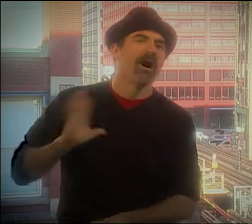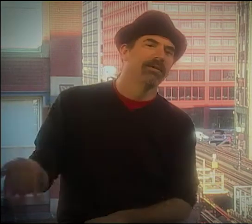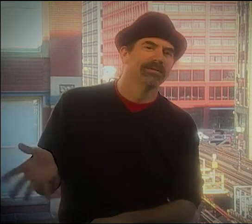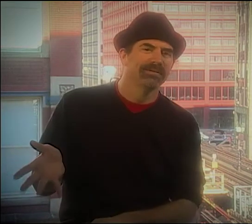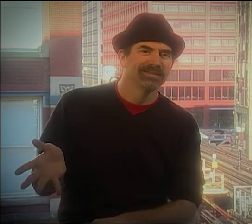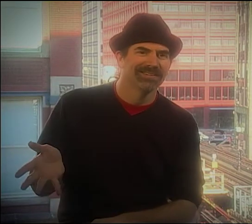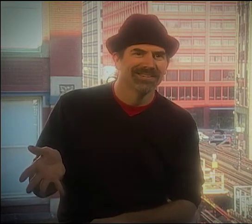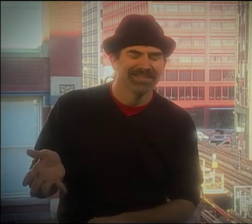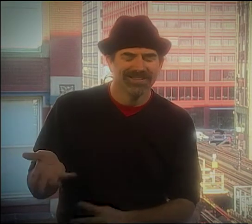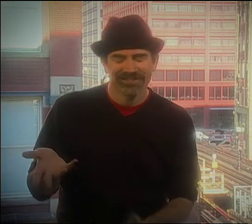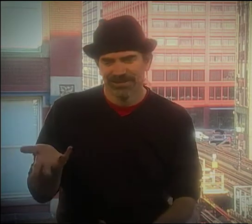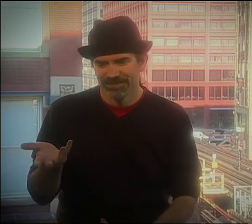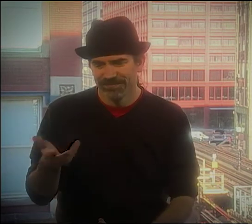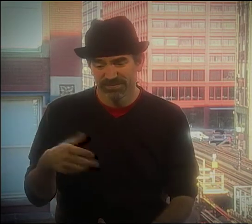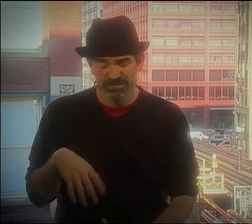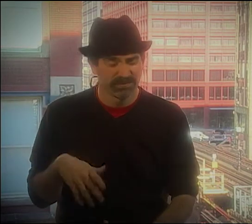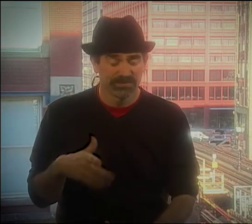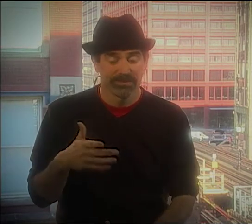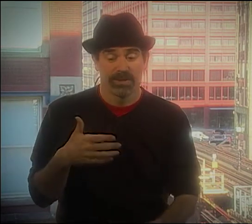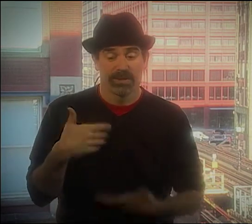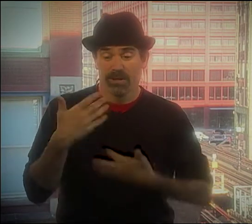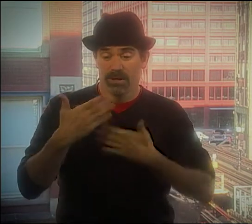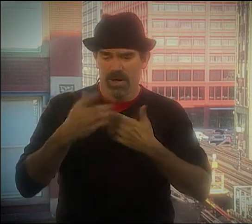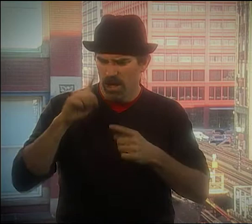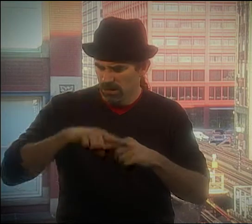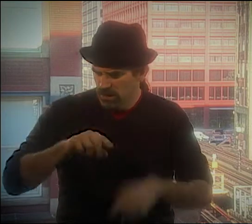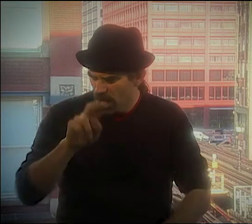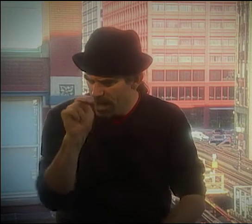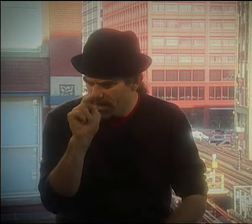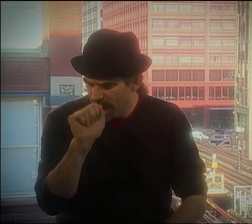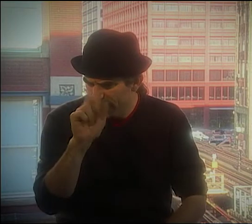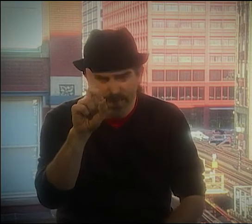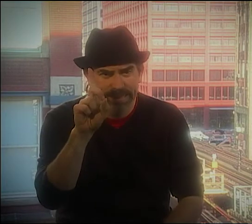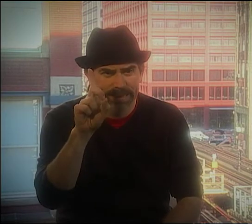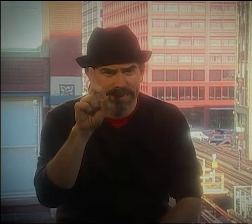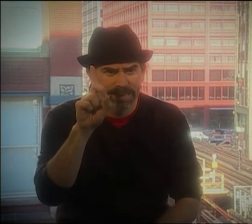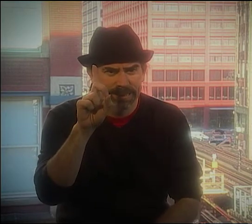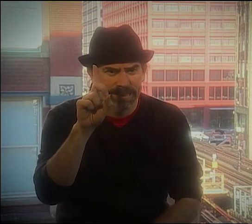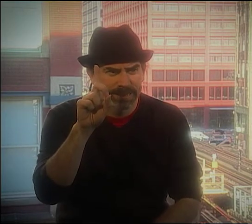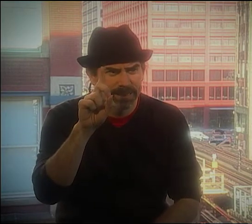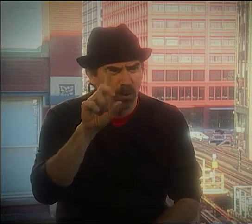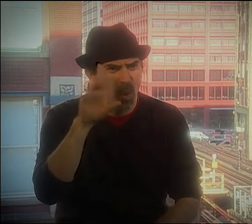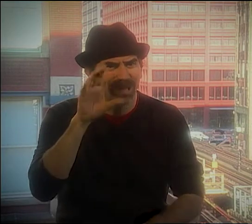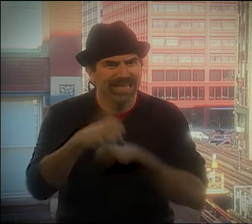SO WE HAD TO GESTURE BACK AND FORTH. [SIREN IN BACKGROUND]